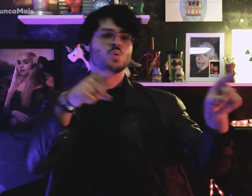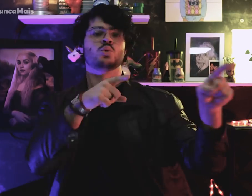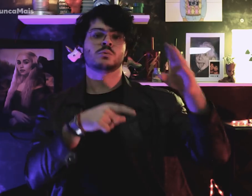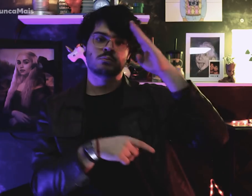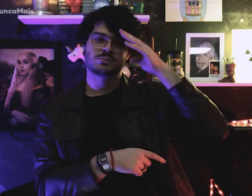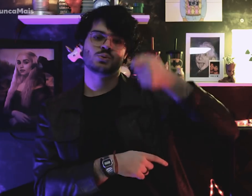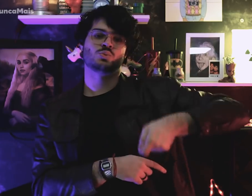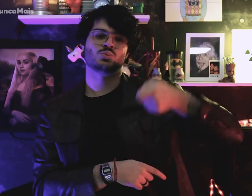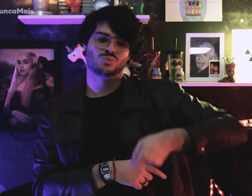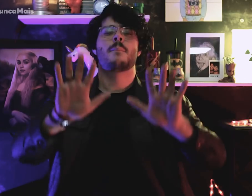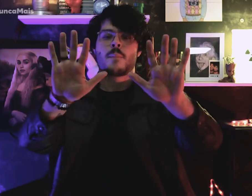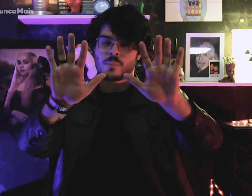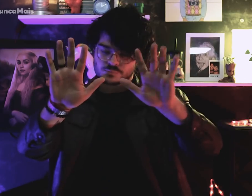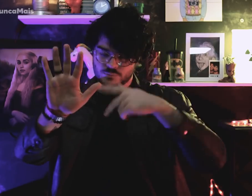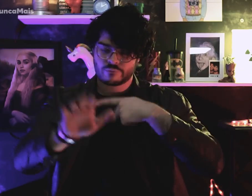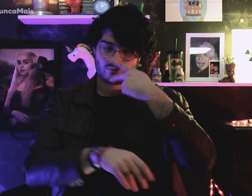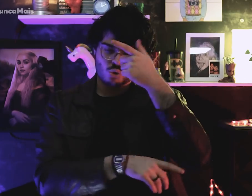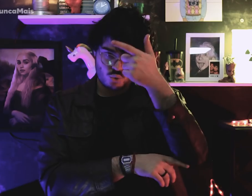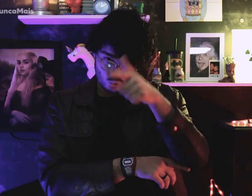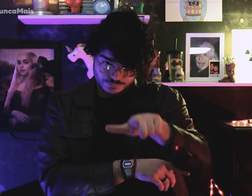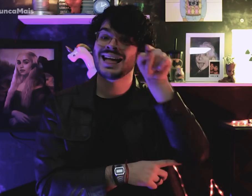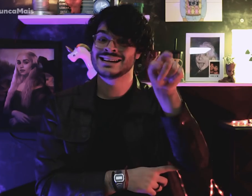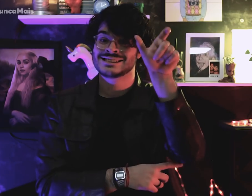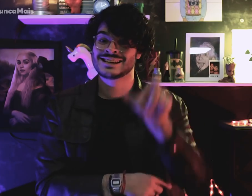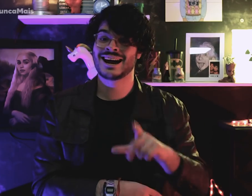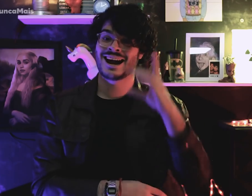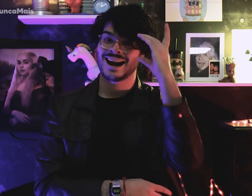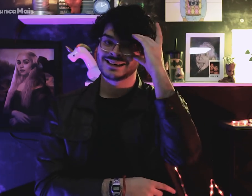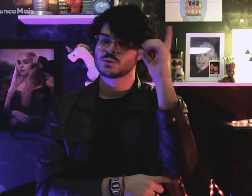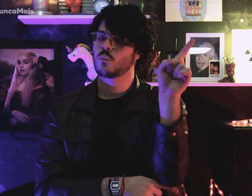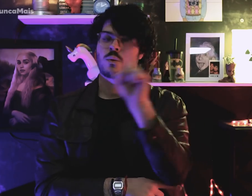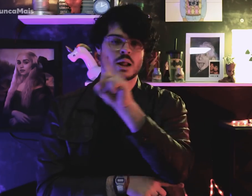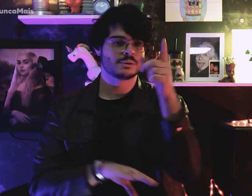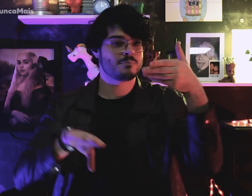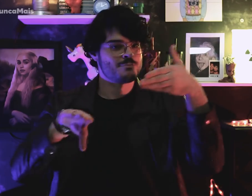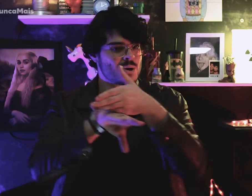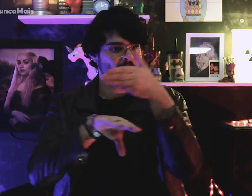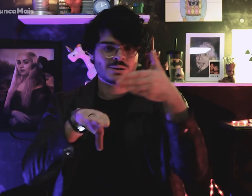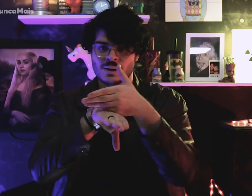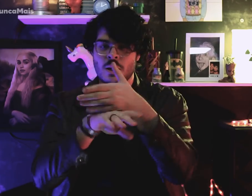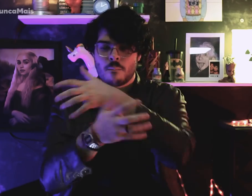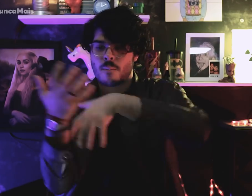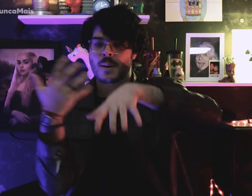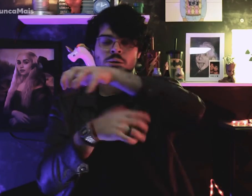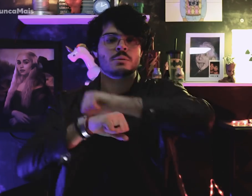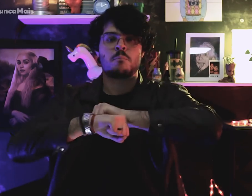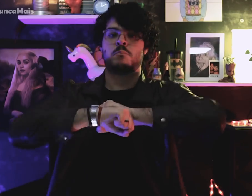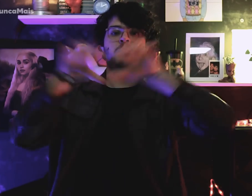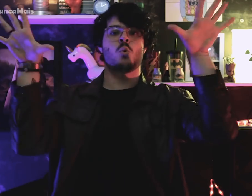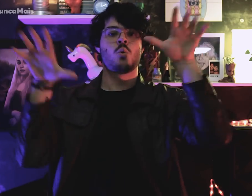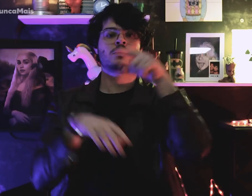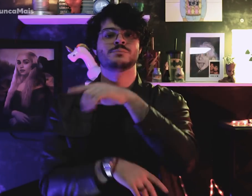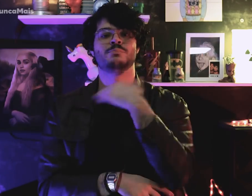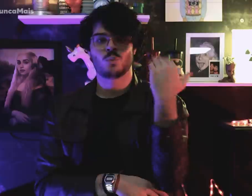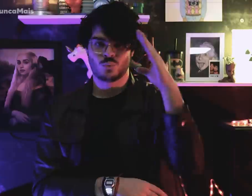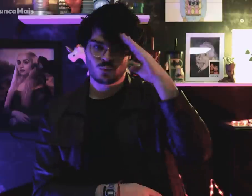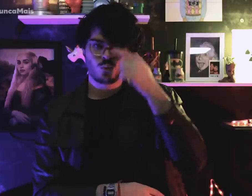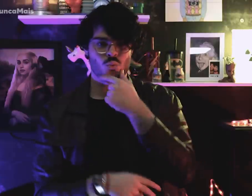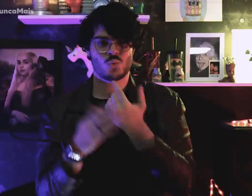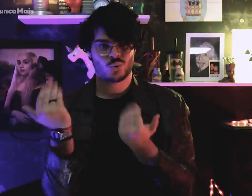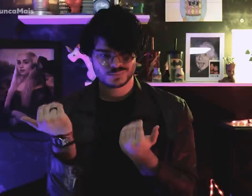Repetindo, ela não participou do atentado que matou um militar jovem